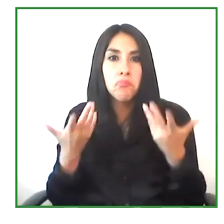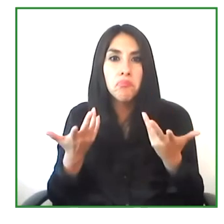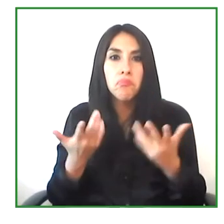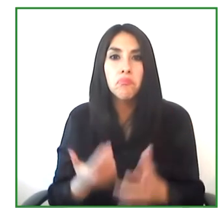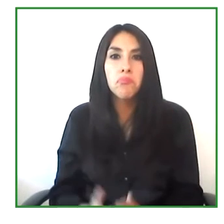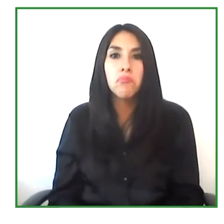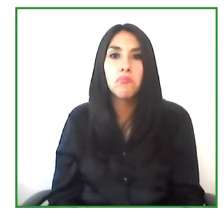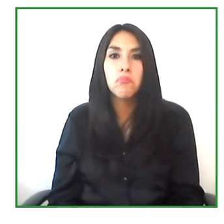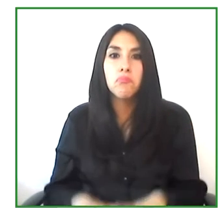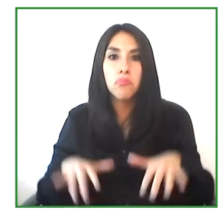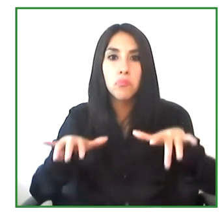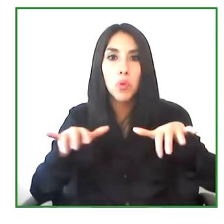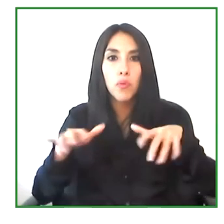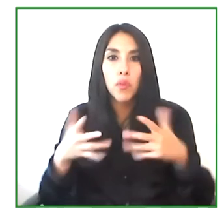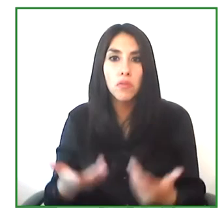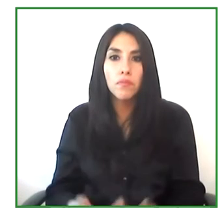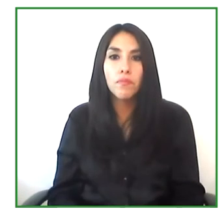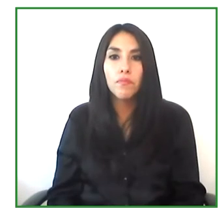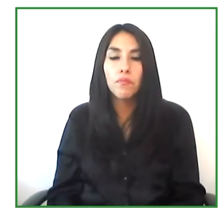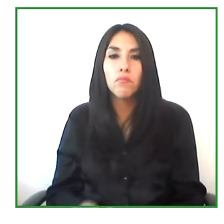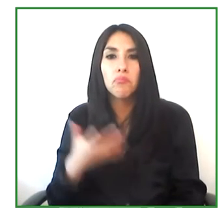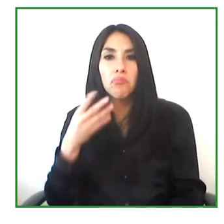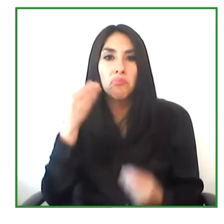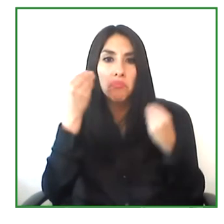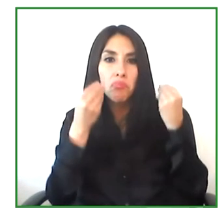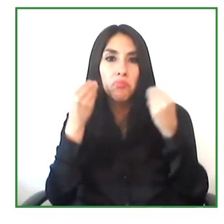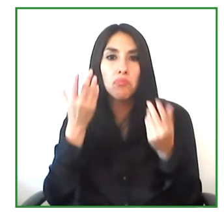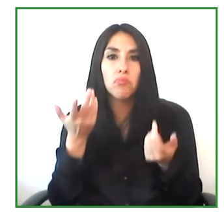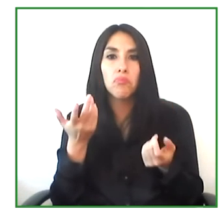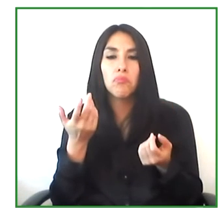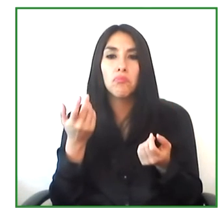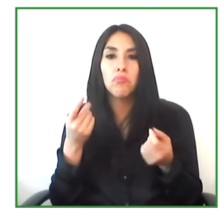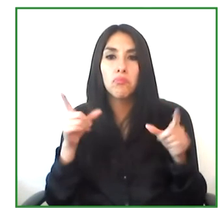that our final impact is going to be relatively large.